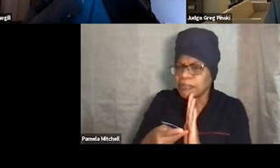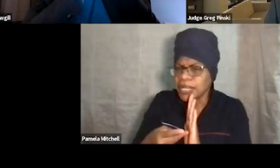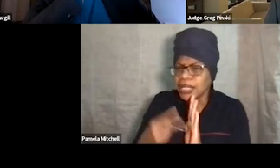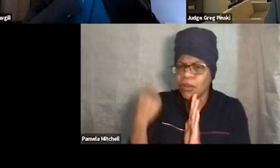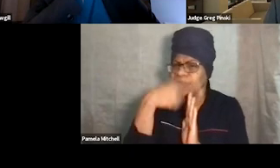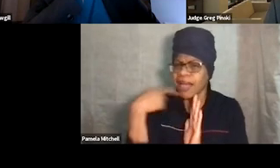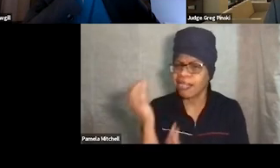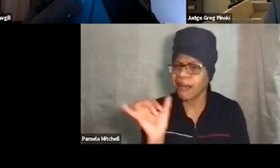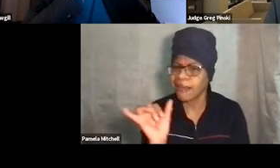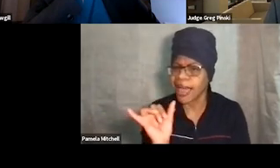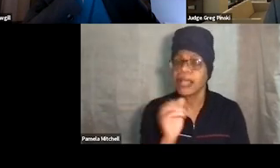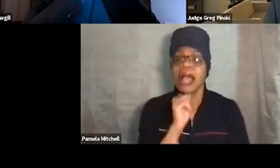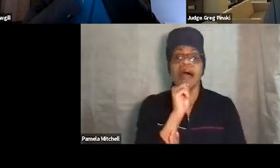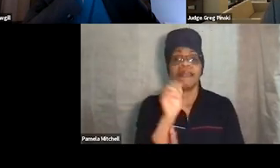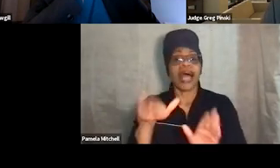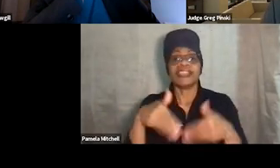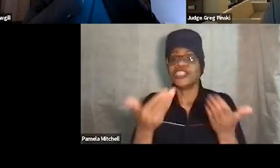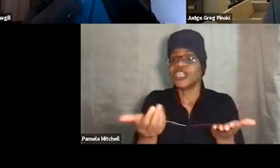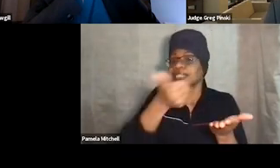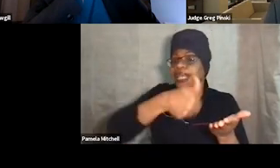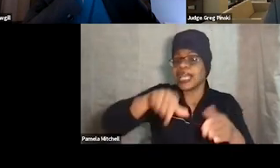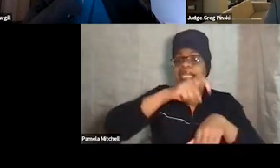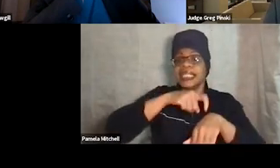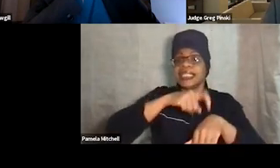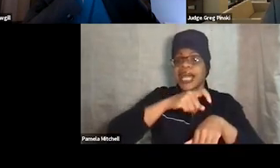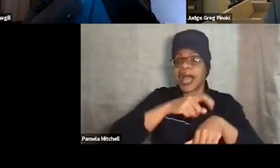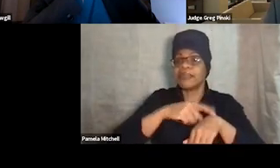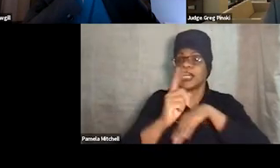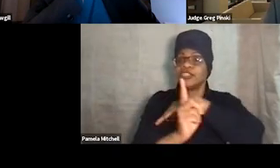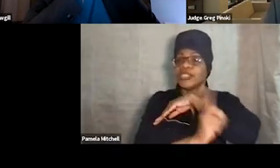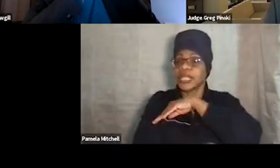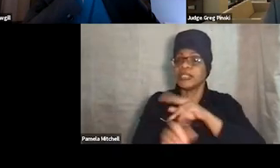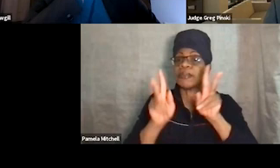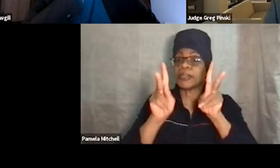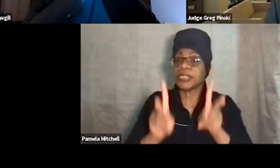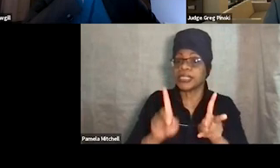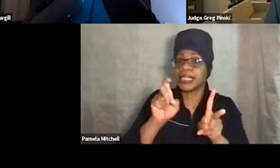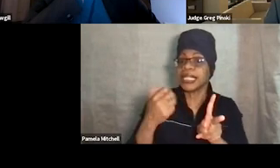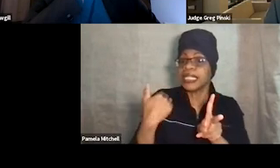I'm not suggesting that any time that you are going to sanction a participant, that you need to have a due process hearing.